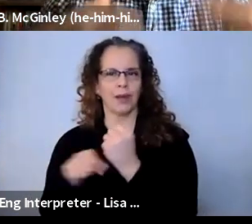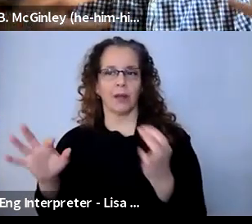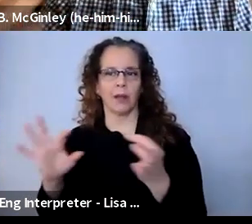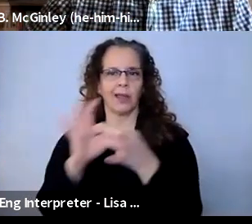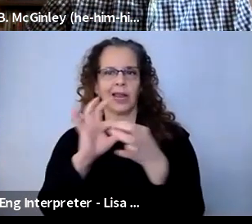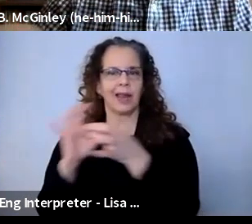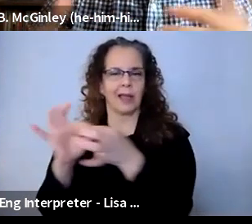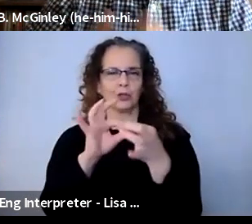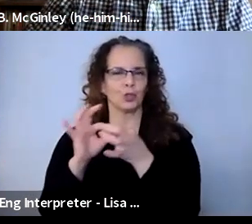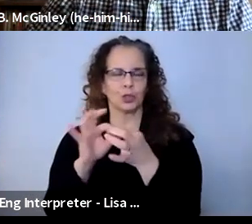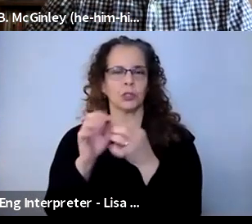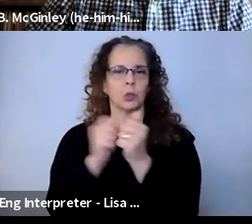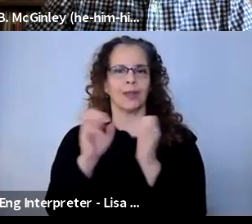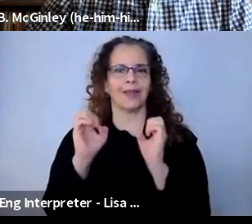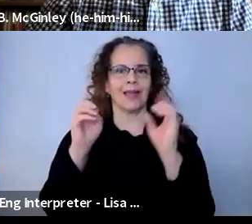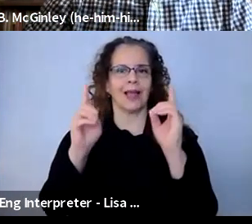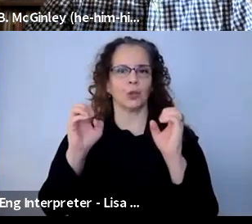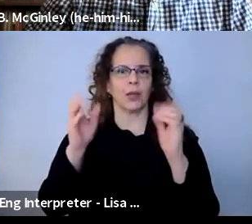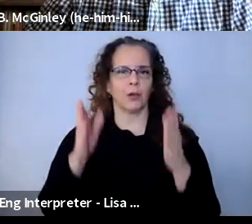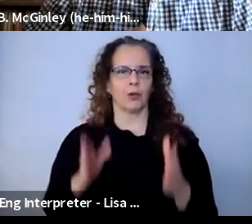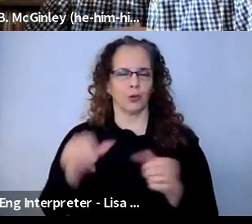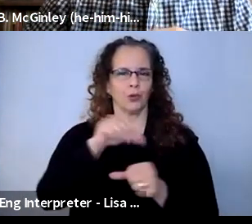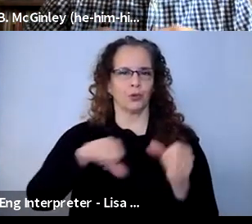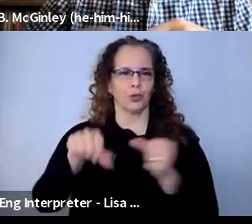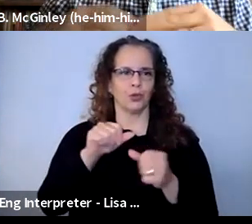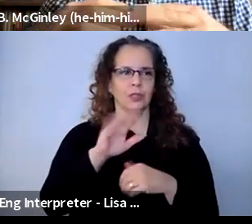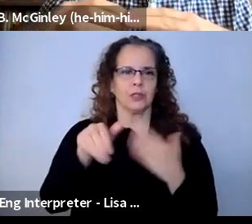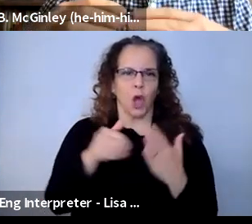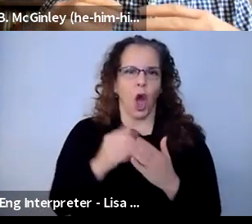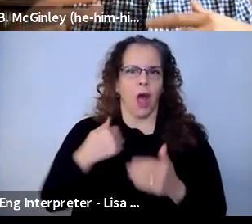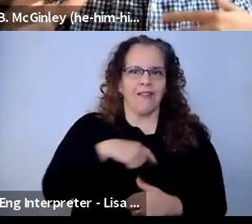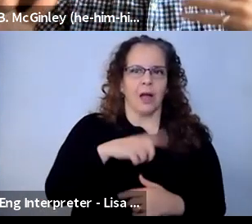everybody pivots and navigates, we are in the midst of launching